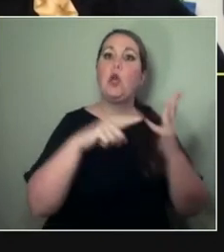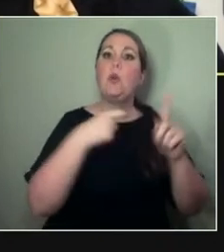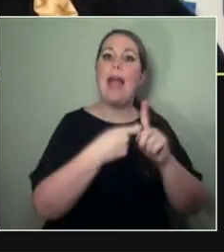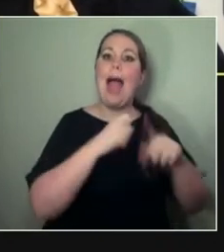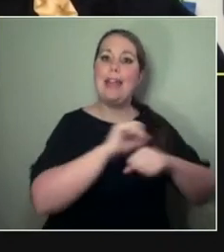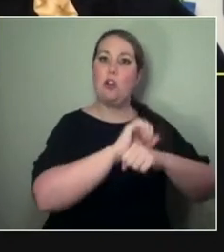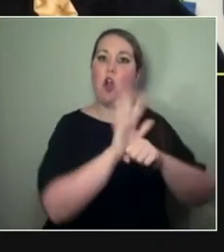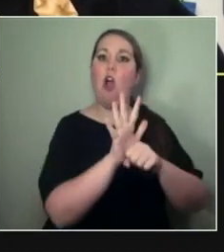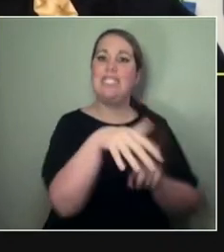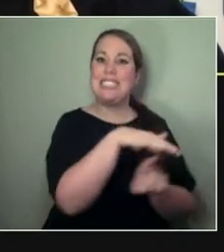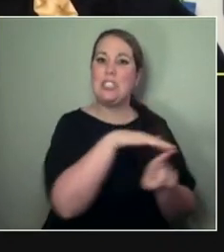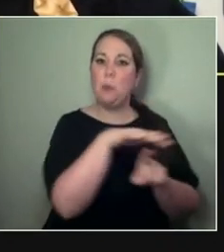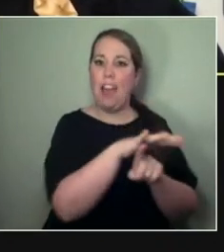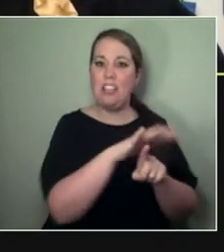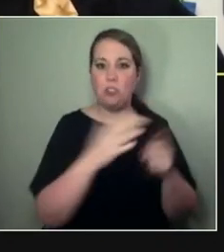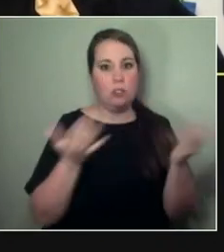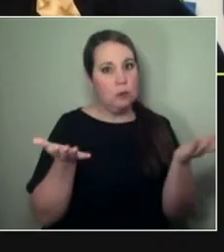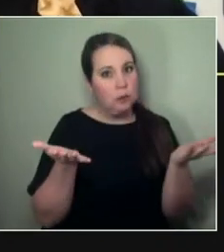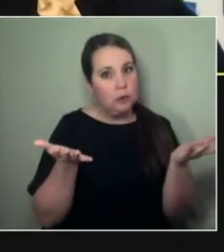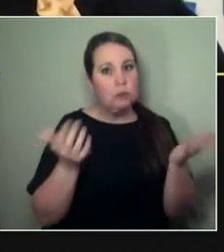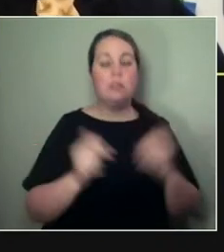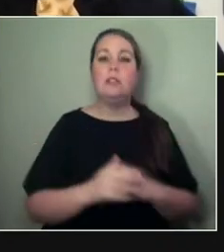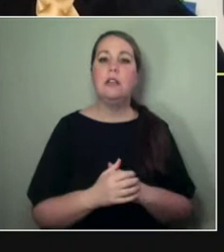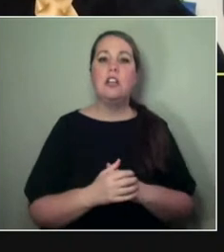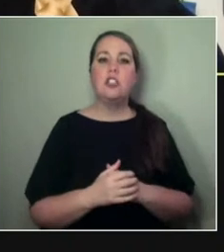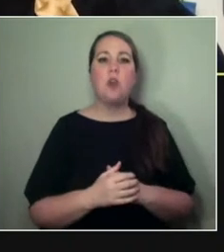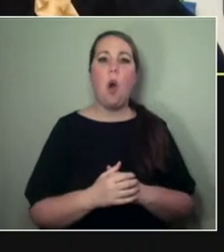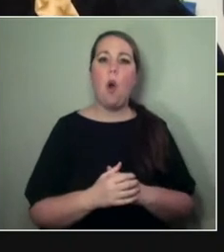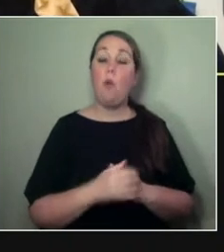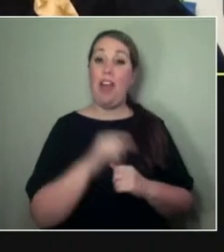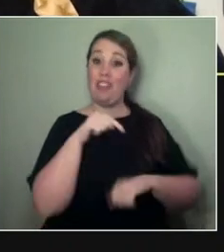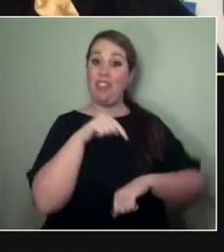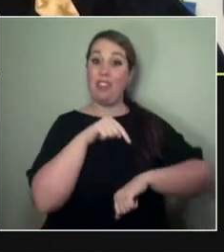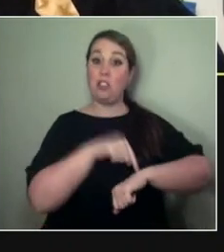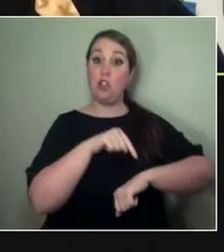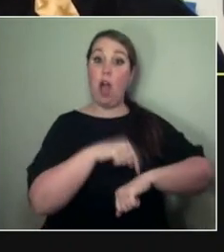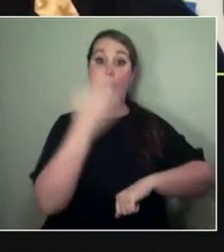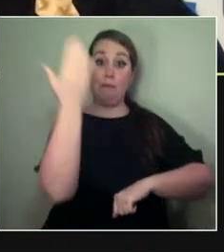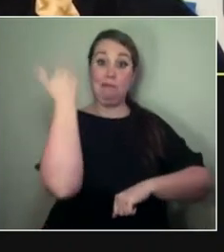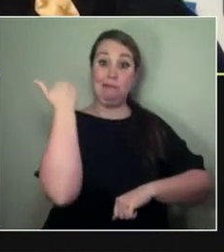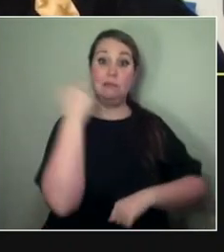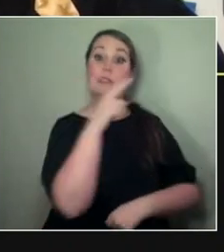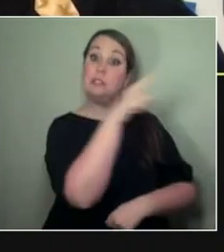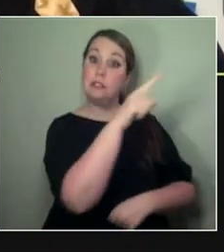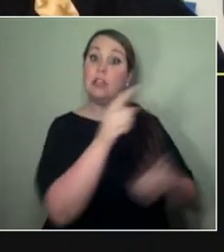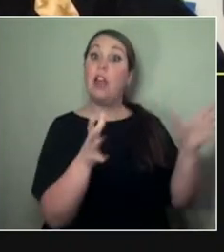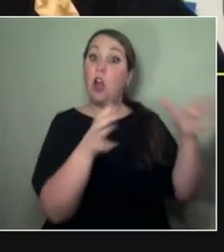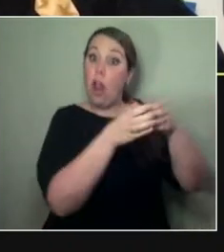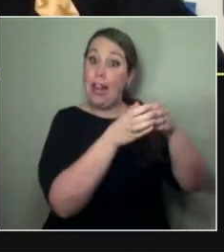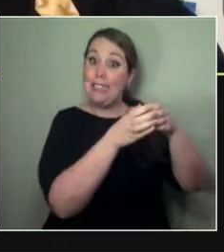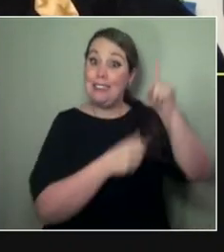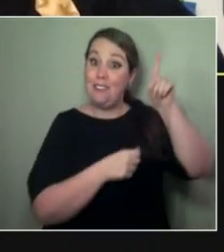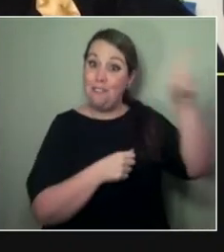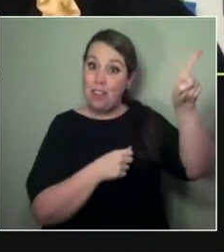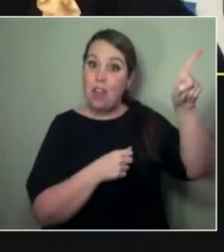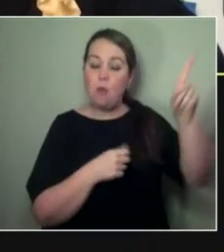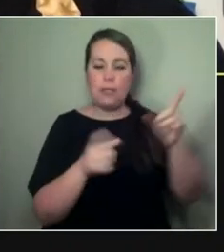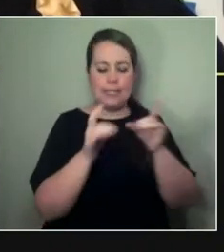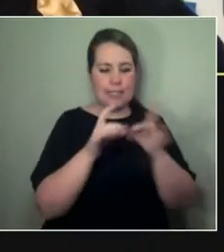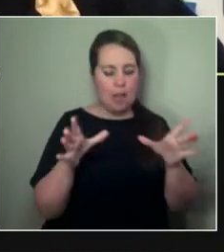how to do digital stuff. I think there was this expectation that artists would —